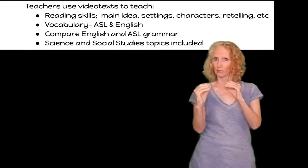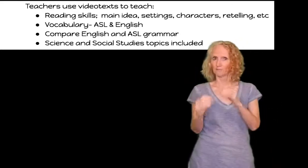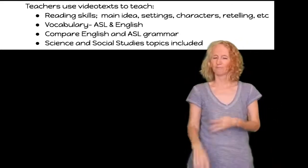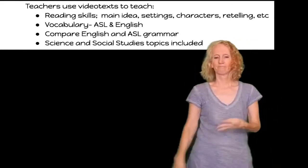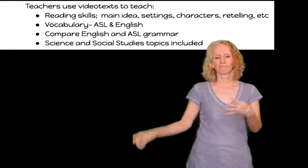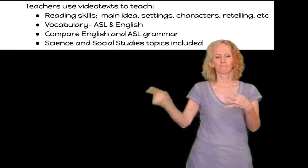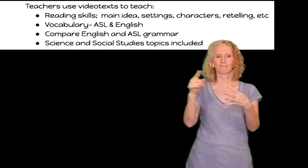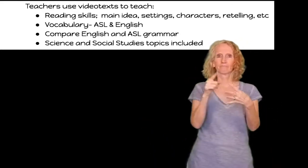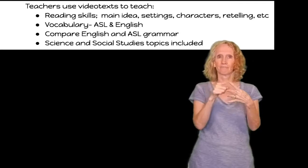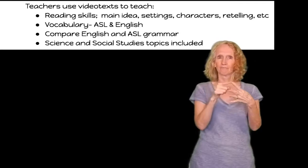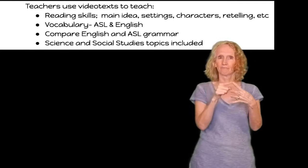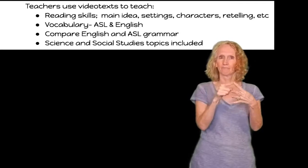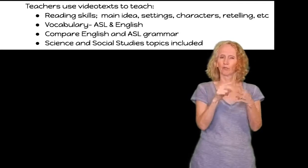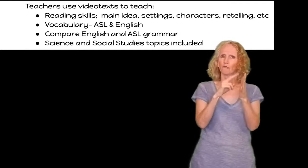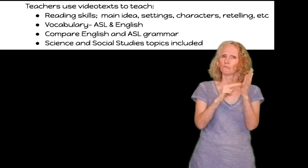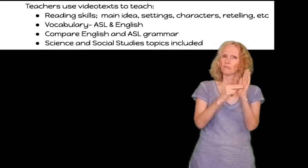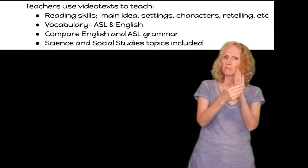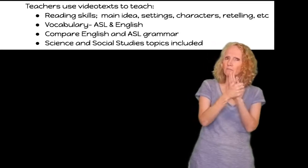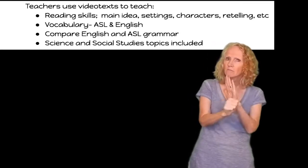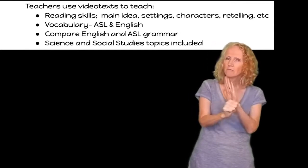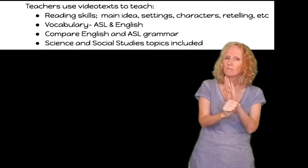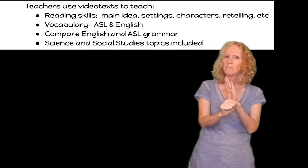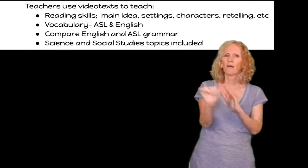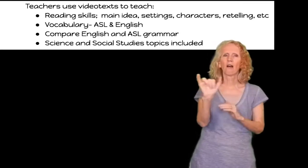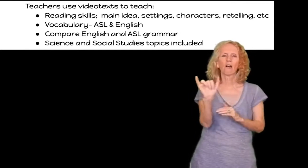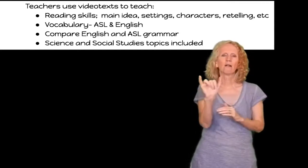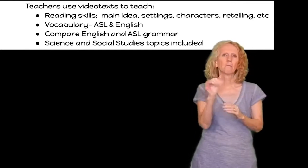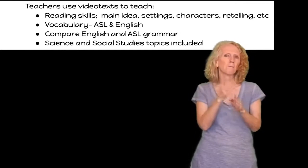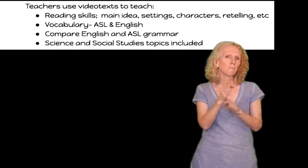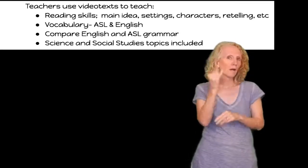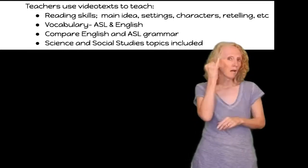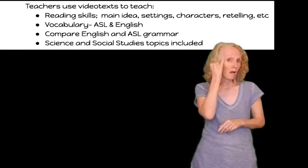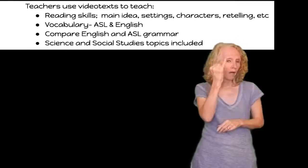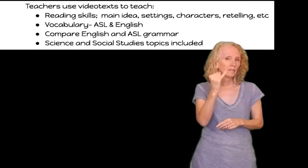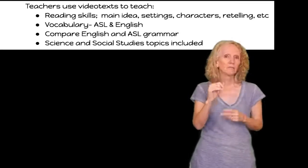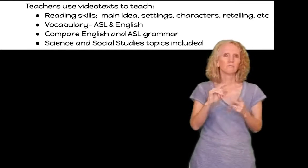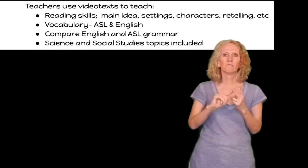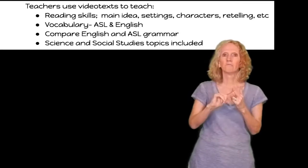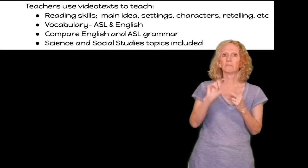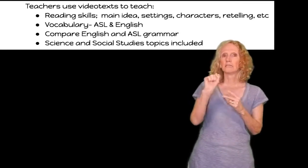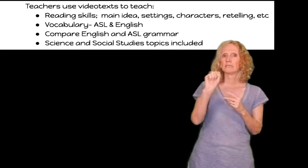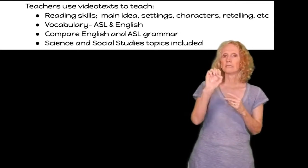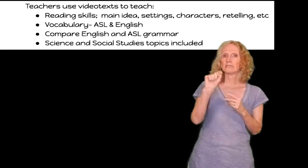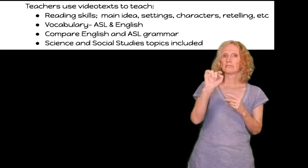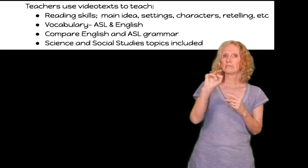they teach reading skills